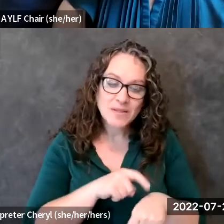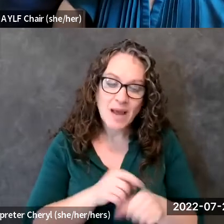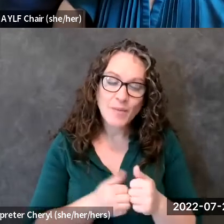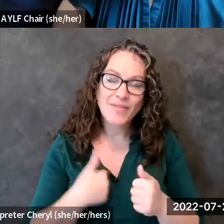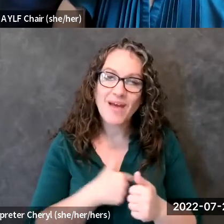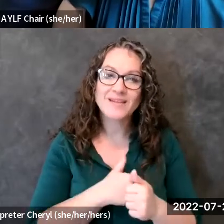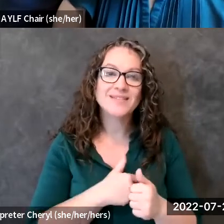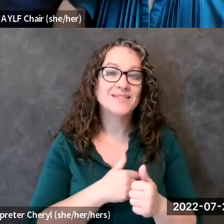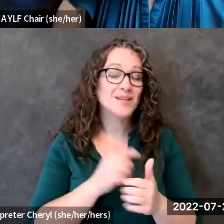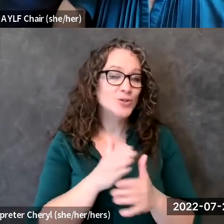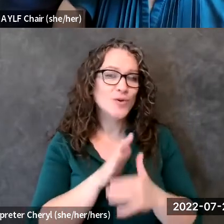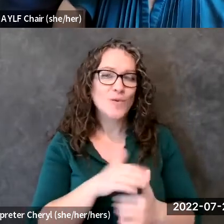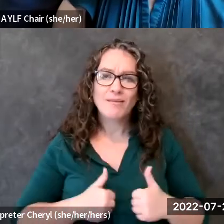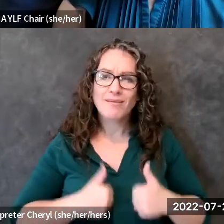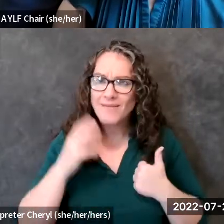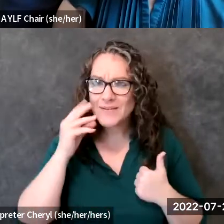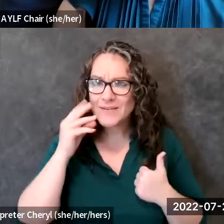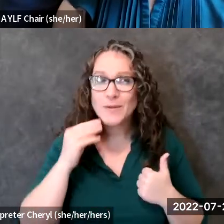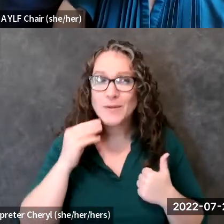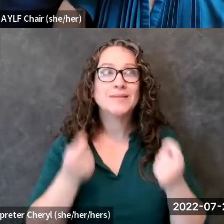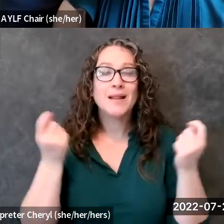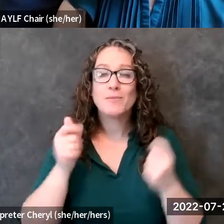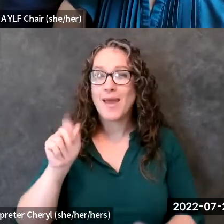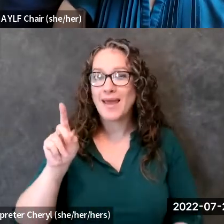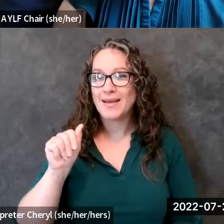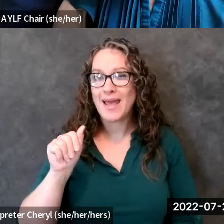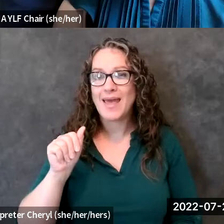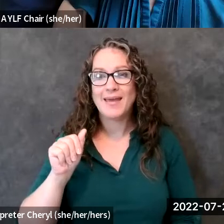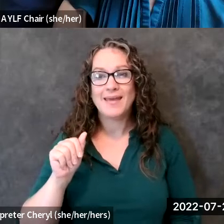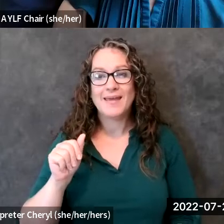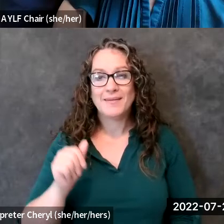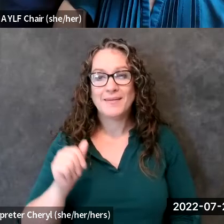life experiences especially as we celebrate the ada's anniversary next week thank you